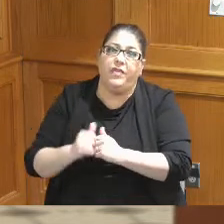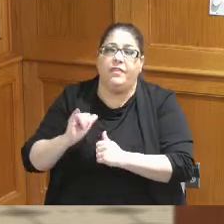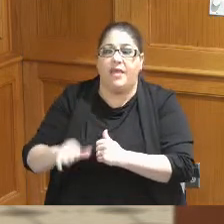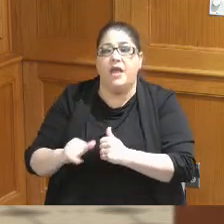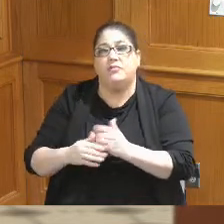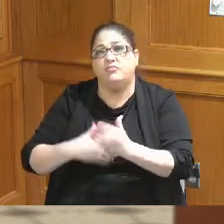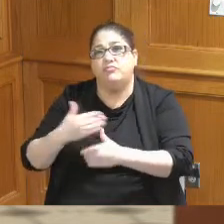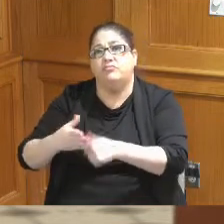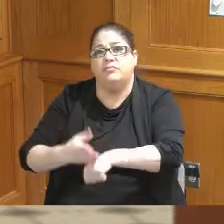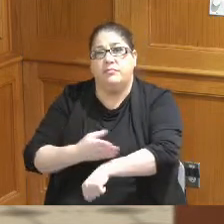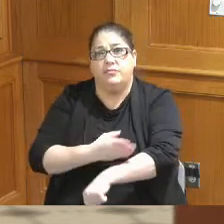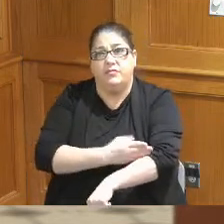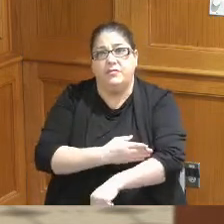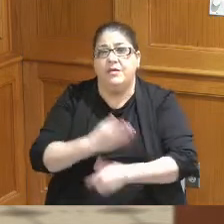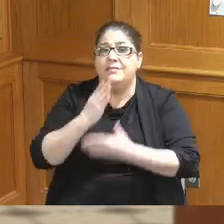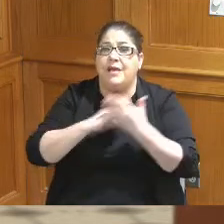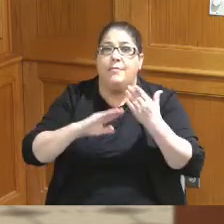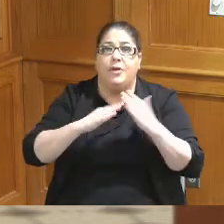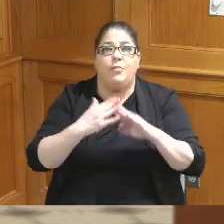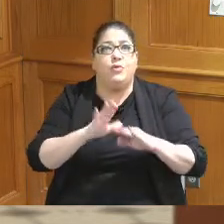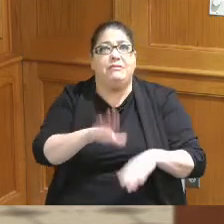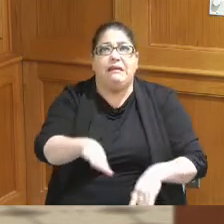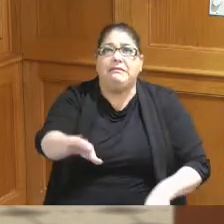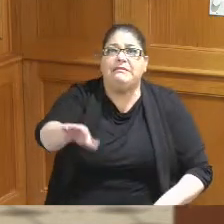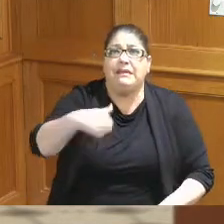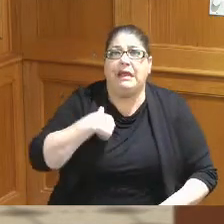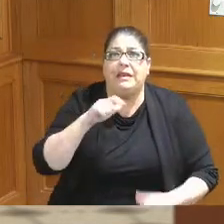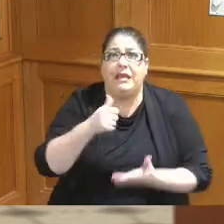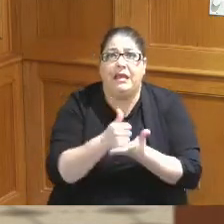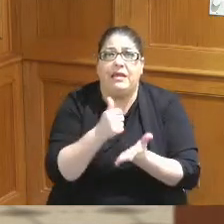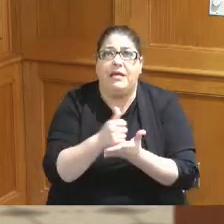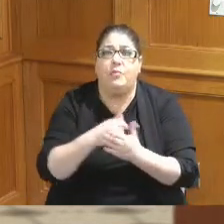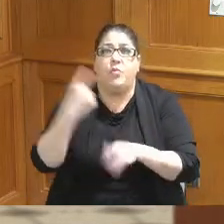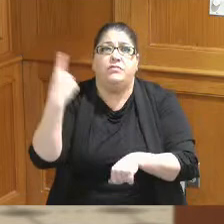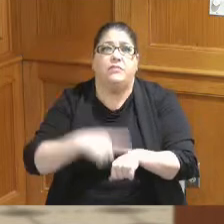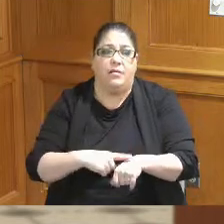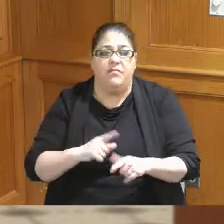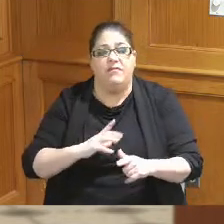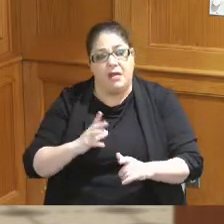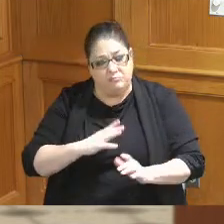some communities just come to us and need help just one-time help and we do that without being